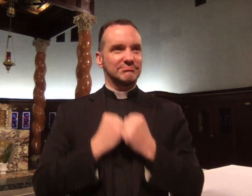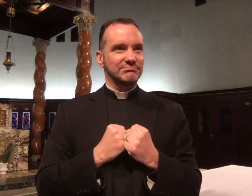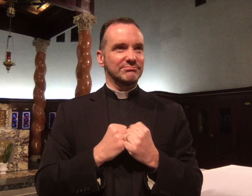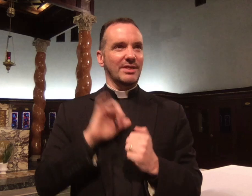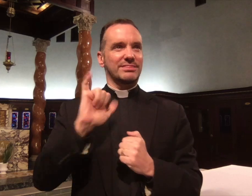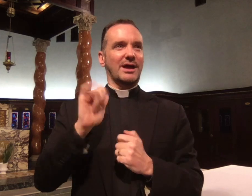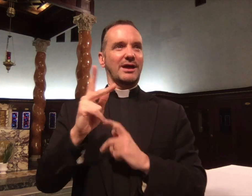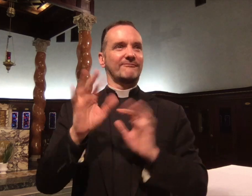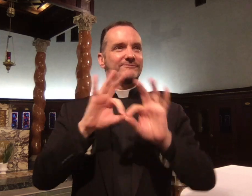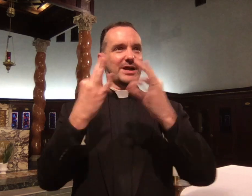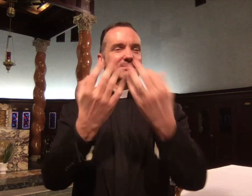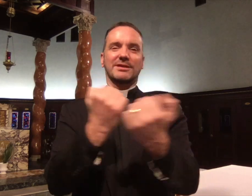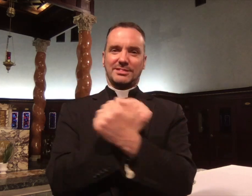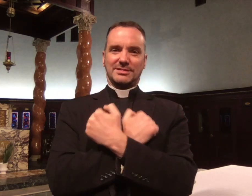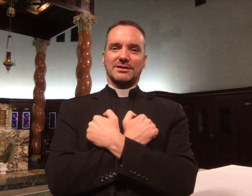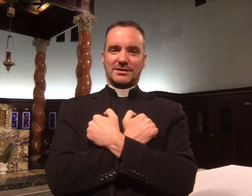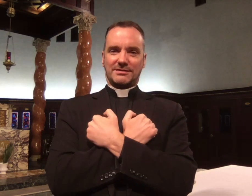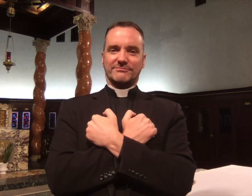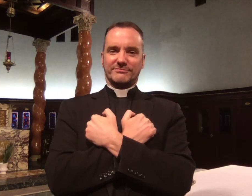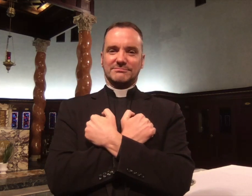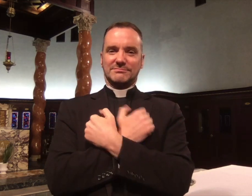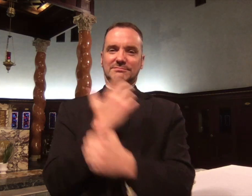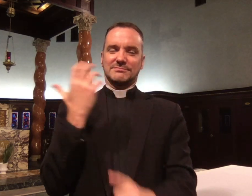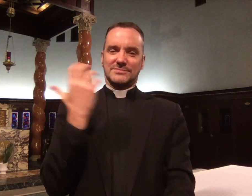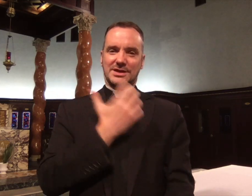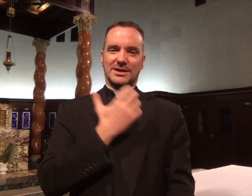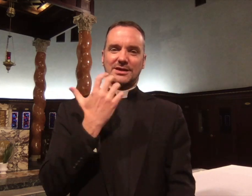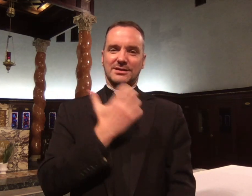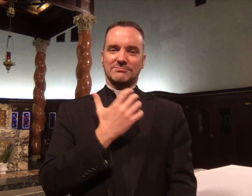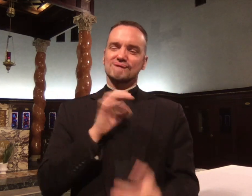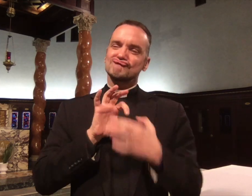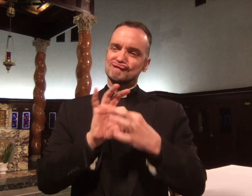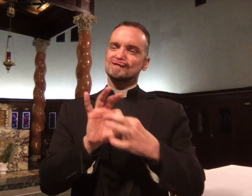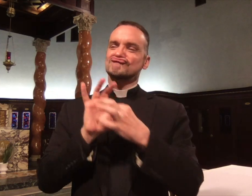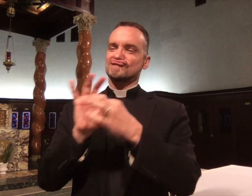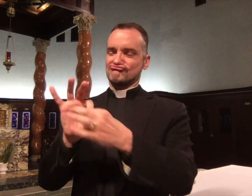I cherish that familial love,